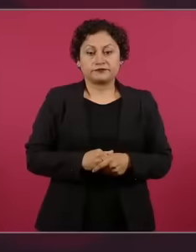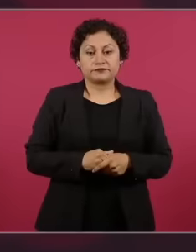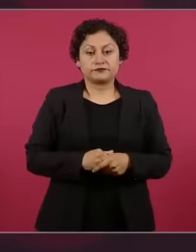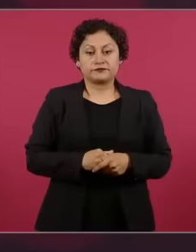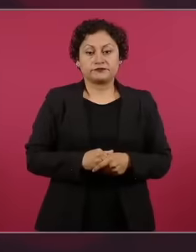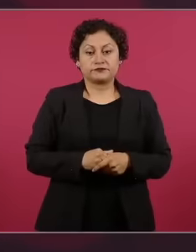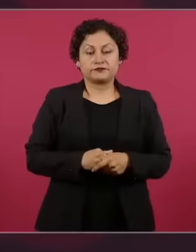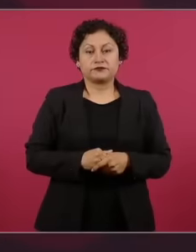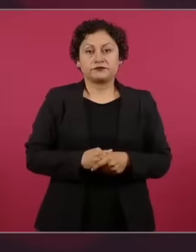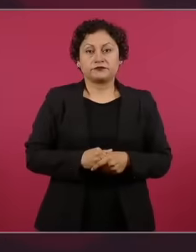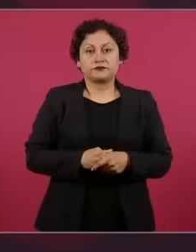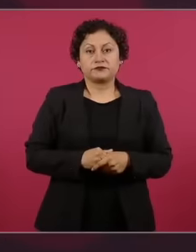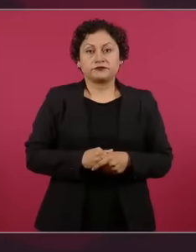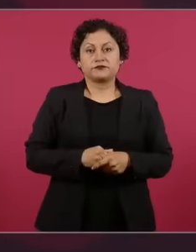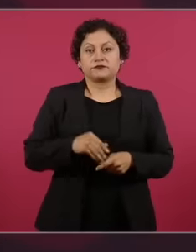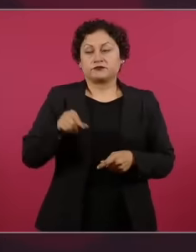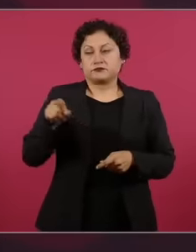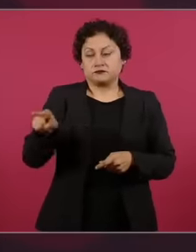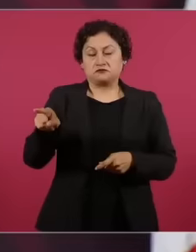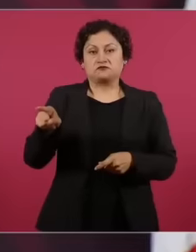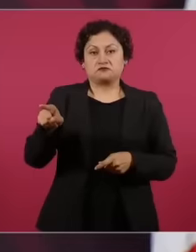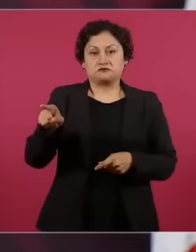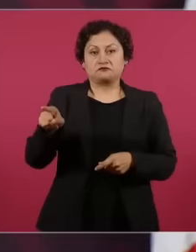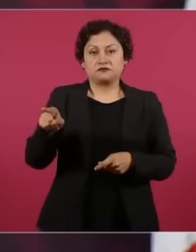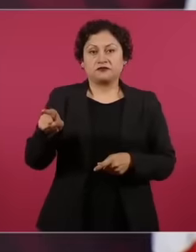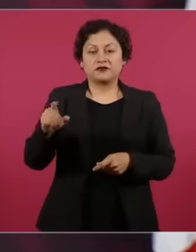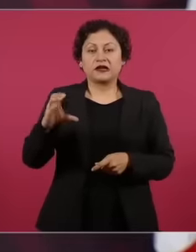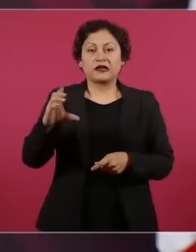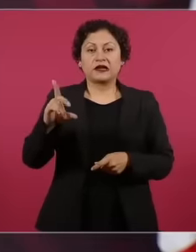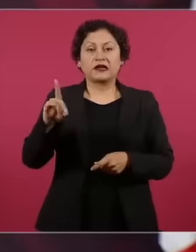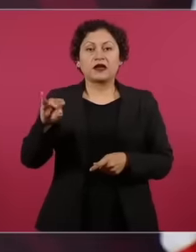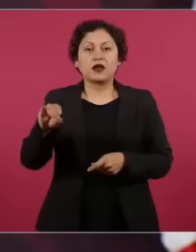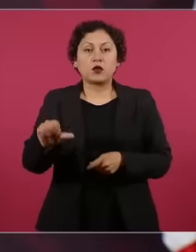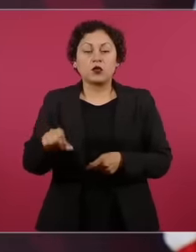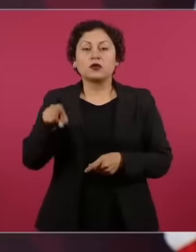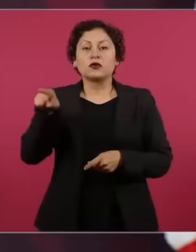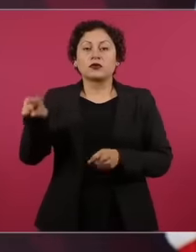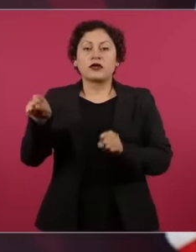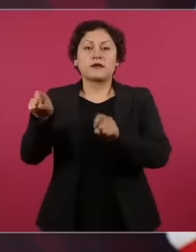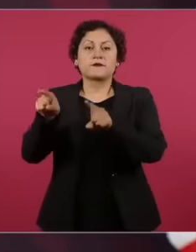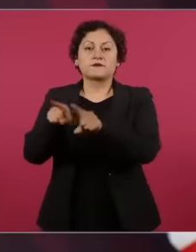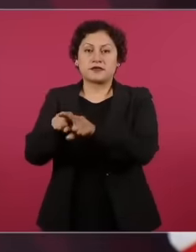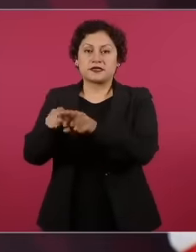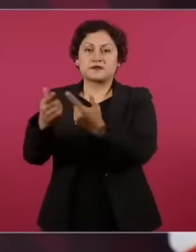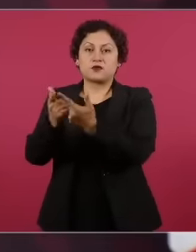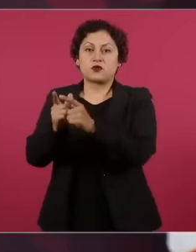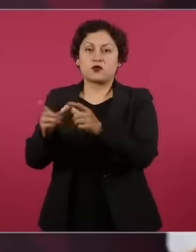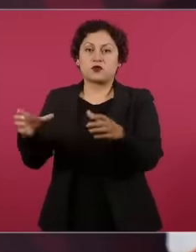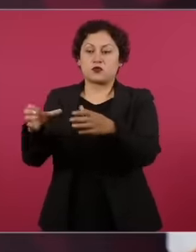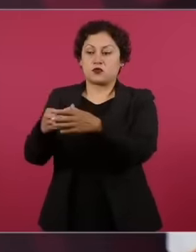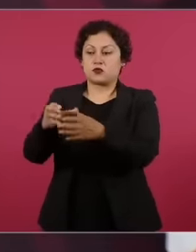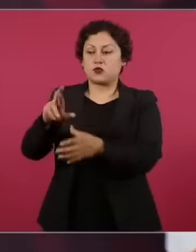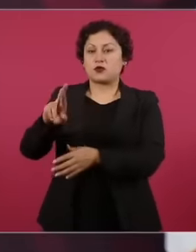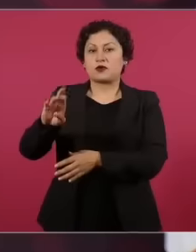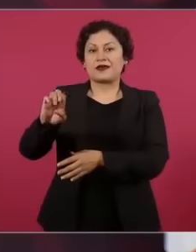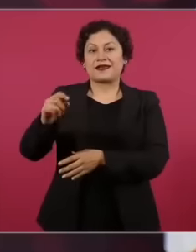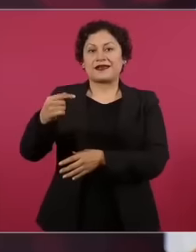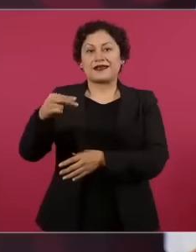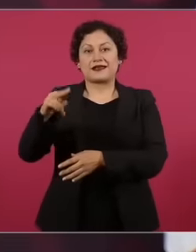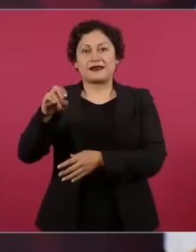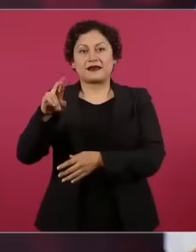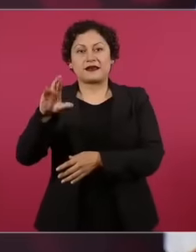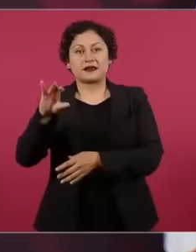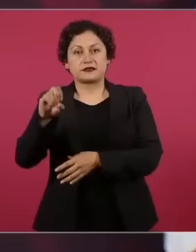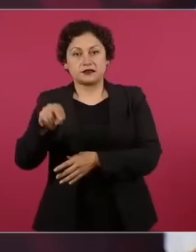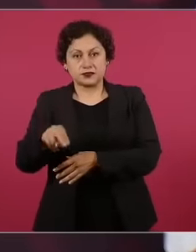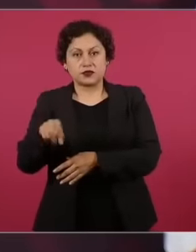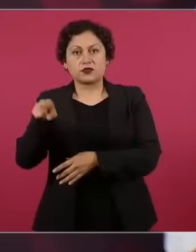won in 85 percent of the